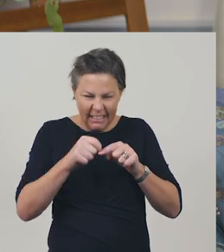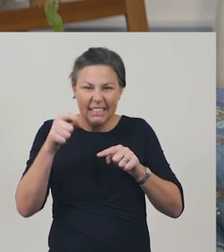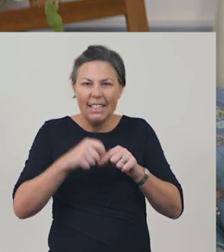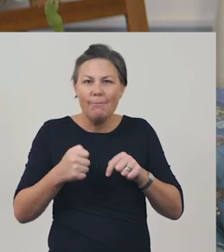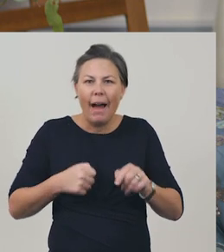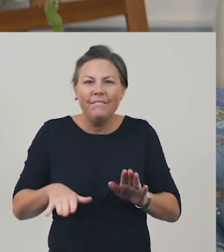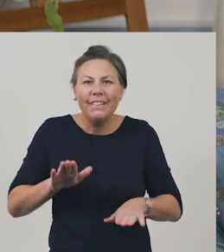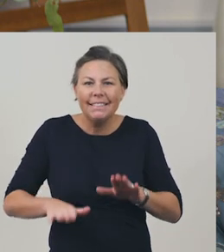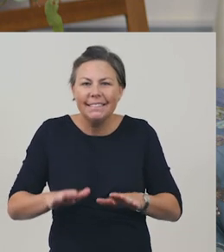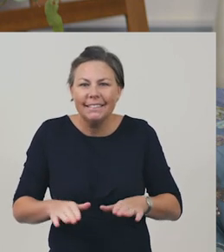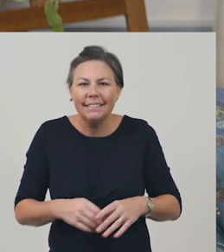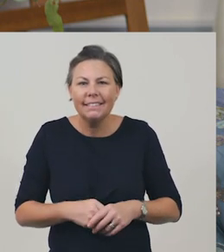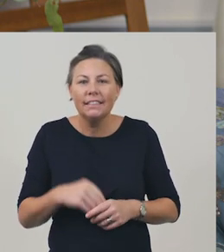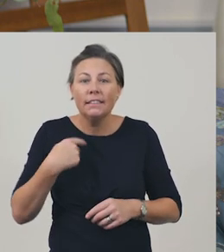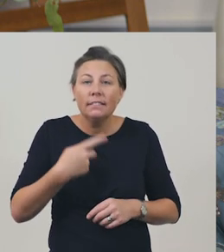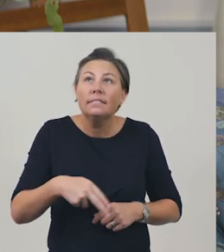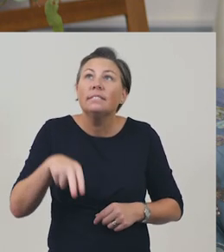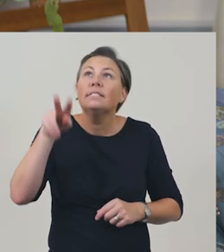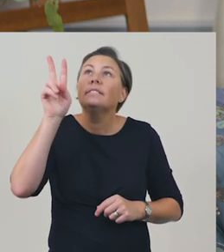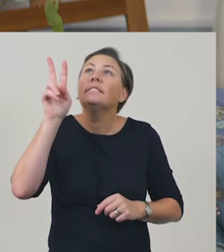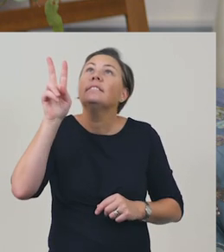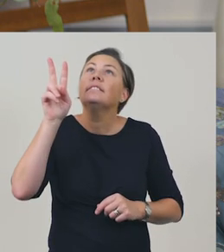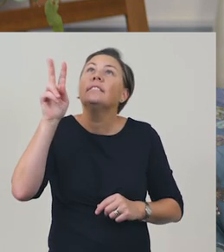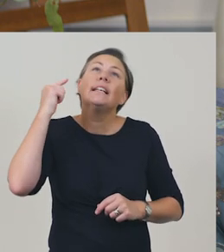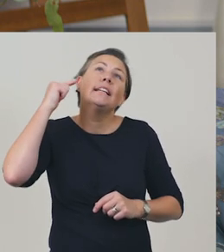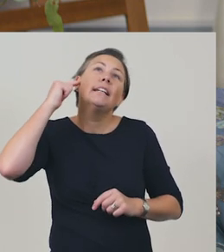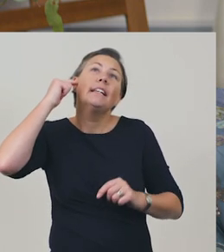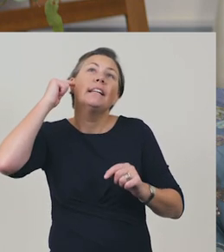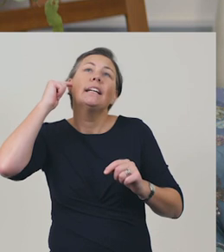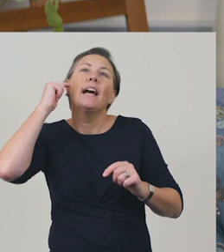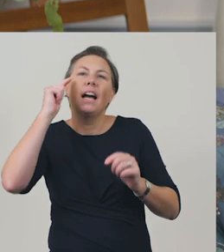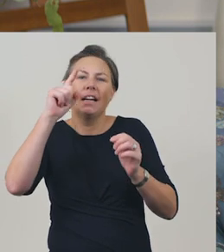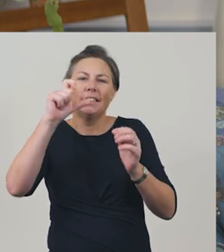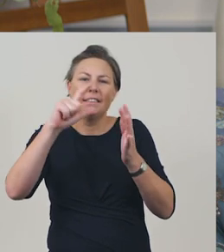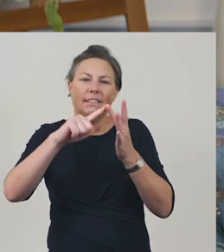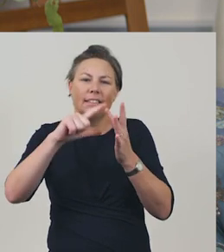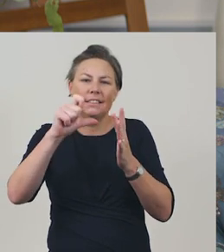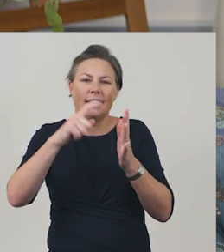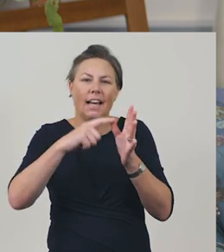Just above my head the cicadas drown my woes.